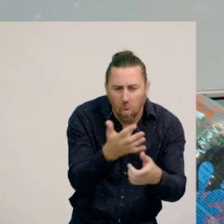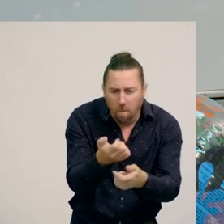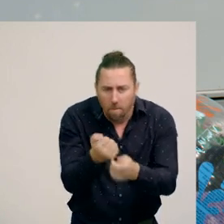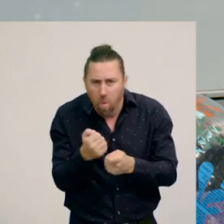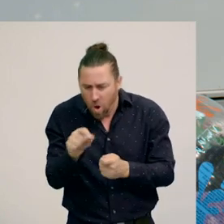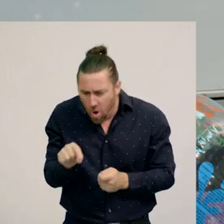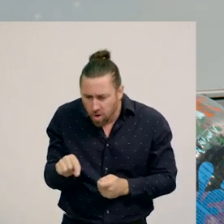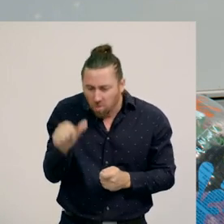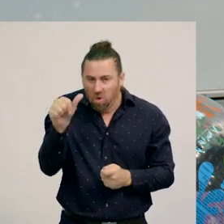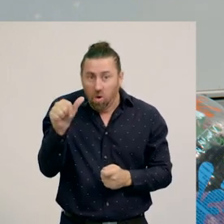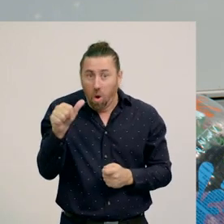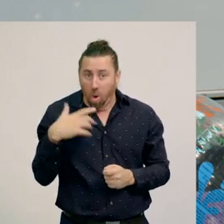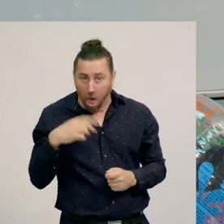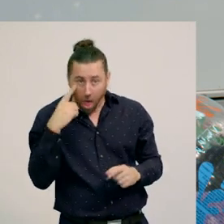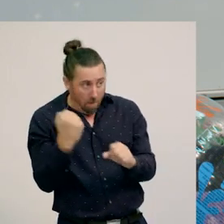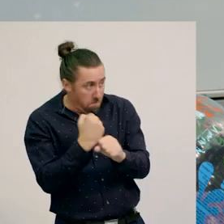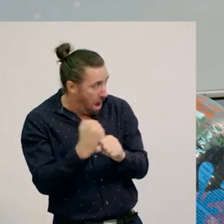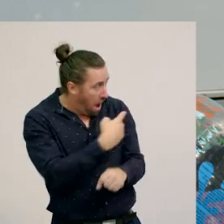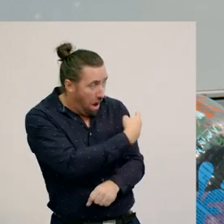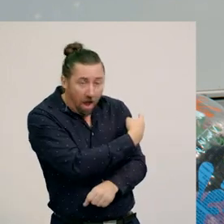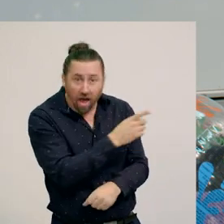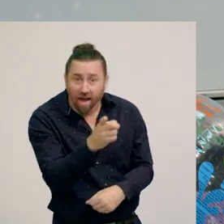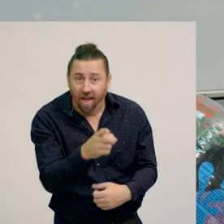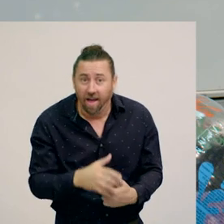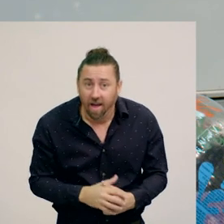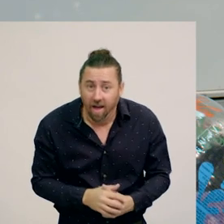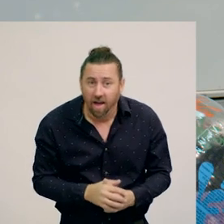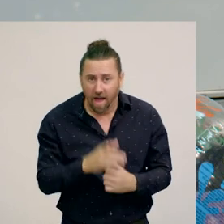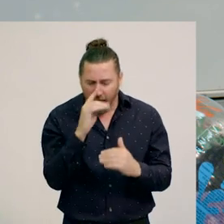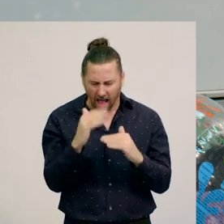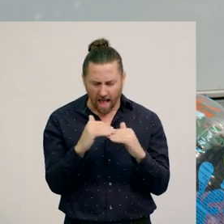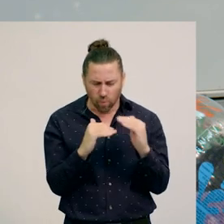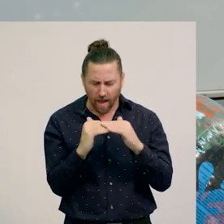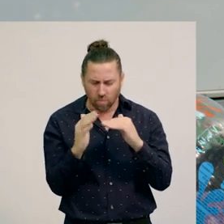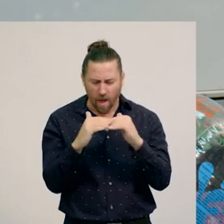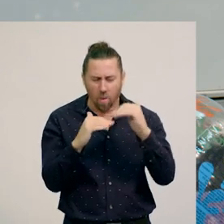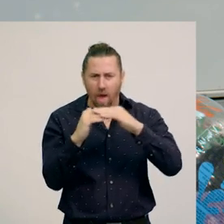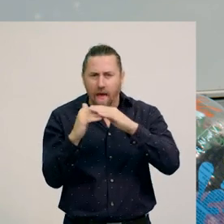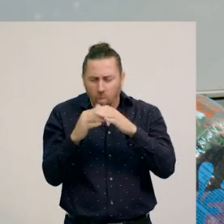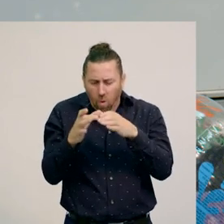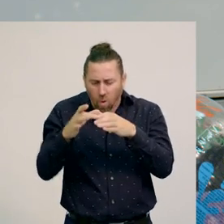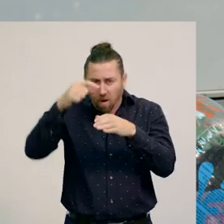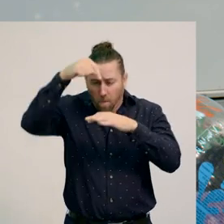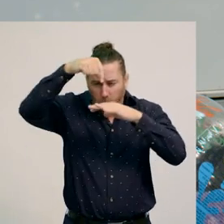Maybe you could try making one of these spinners. If you used a few layers of cardboard, and put a couple of holes through,